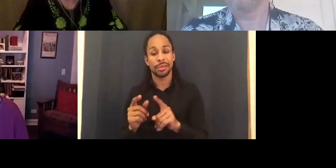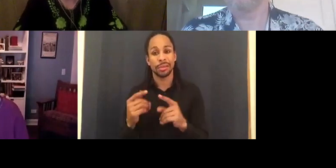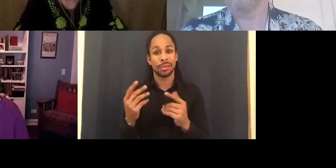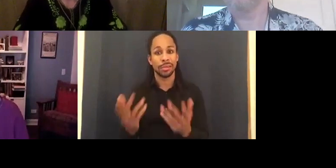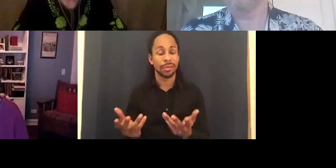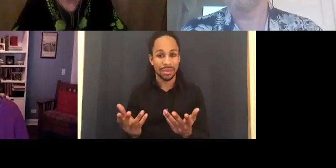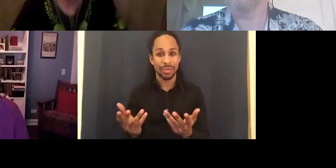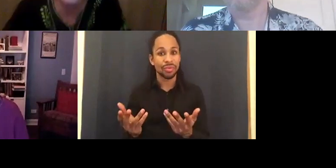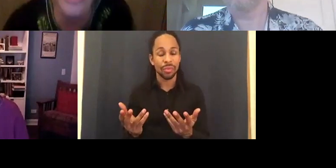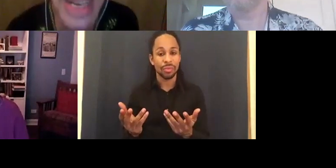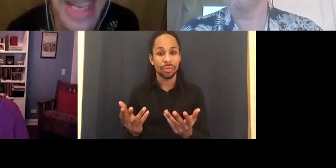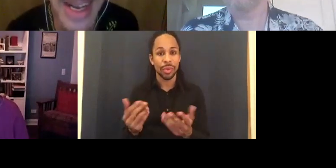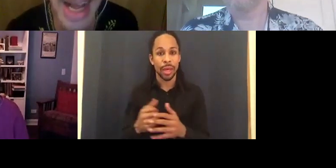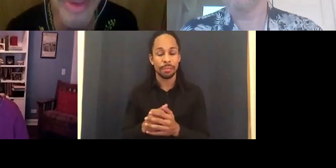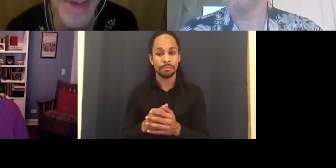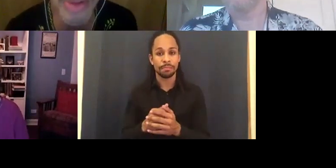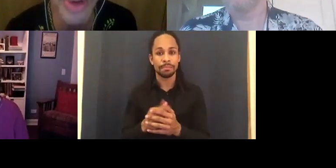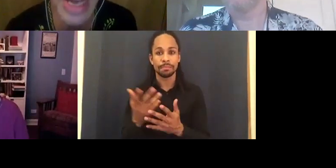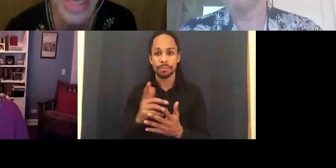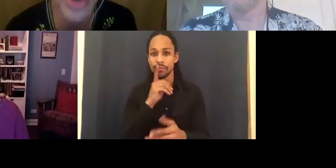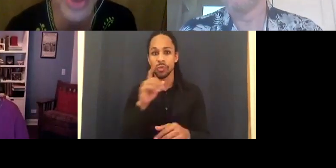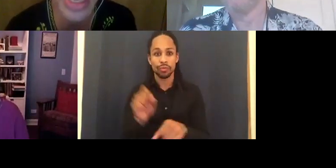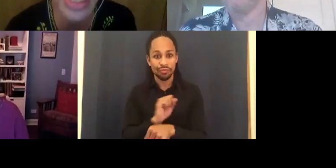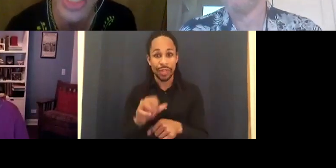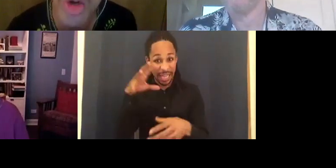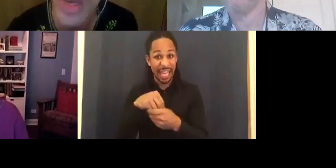or is there a secret little club of able bodied actors?